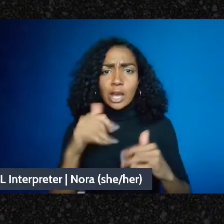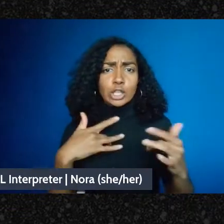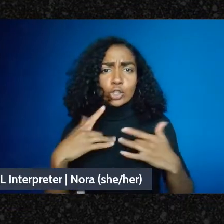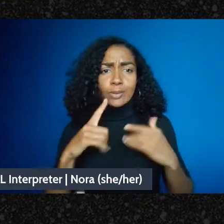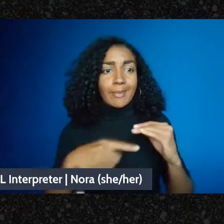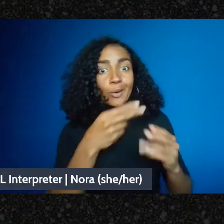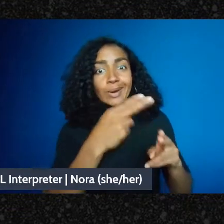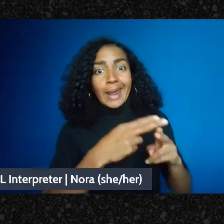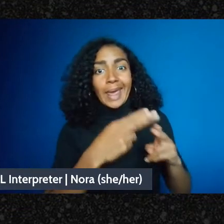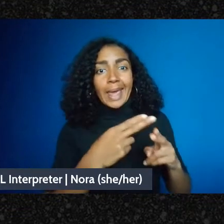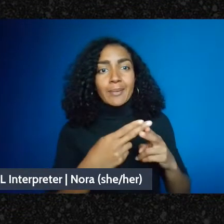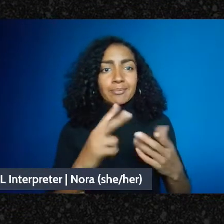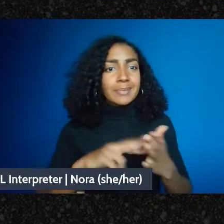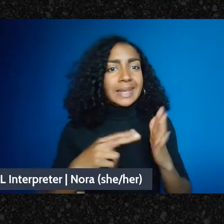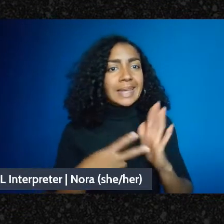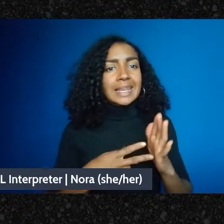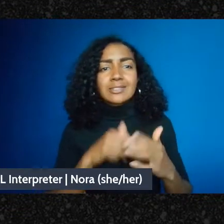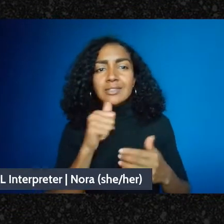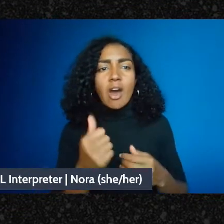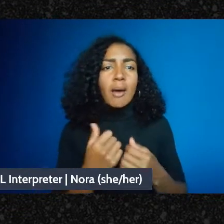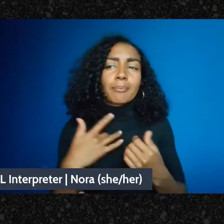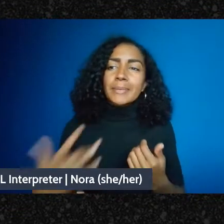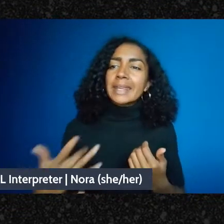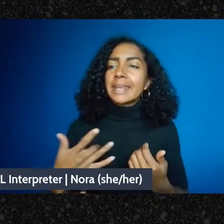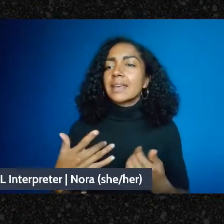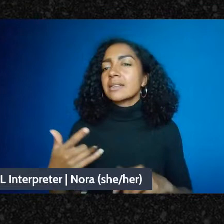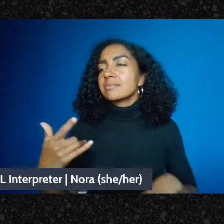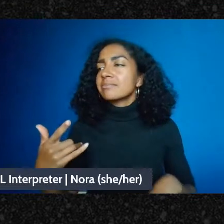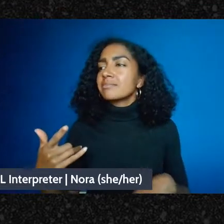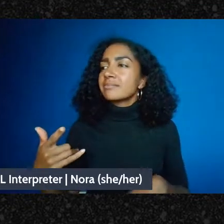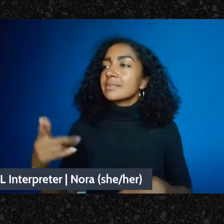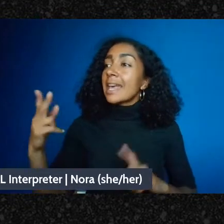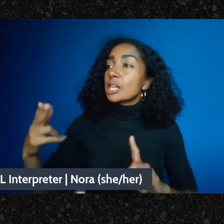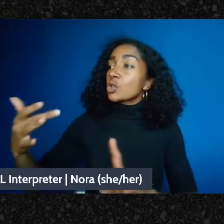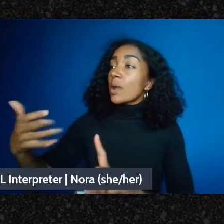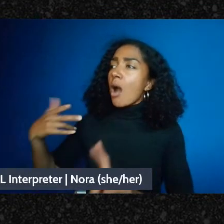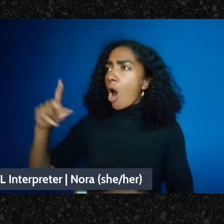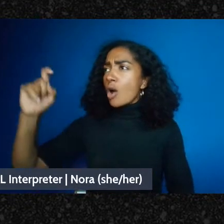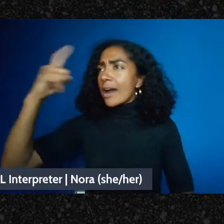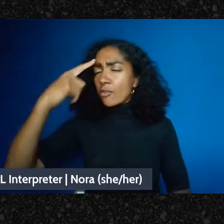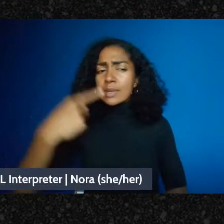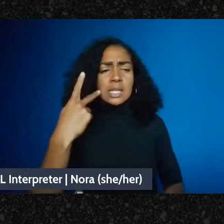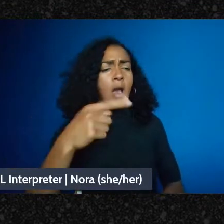much history of states saying “oh there's-there's this name here, I'm concerned about that name,”